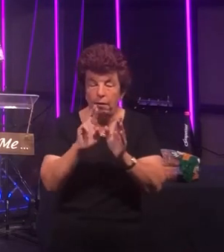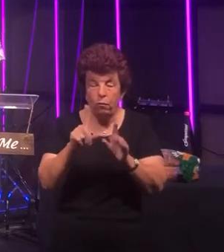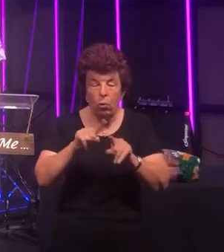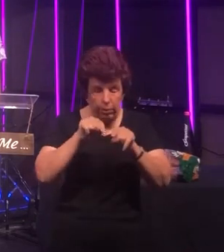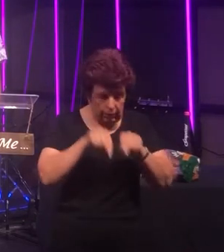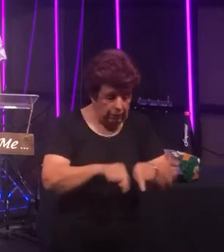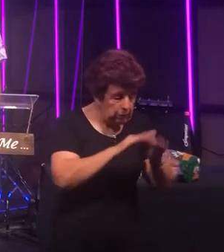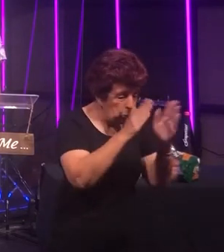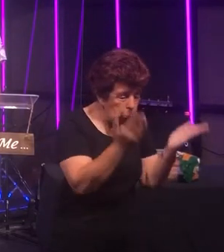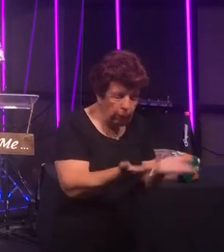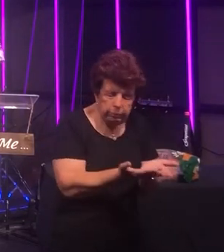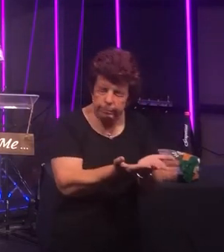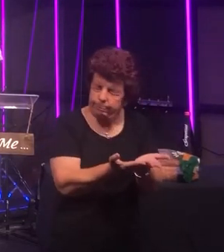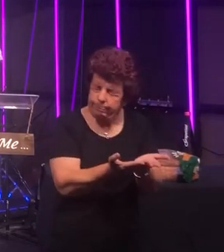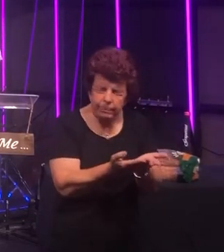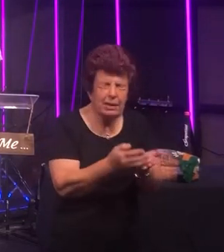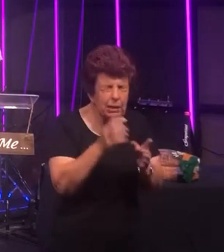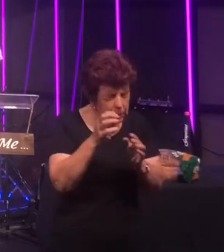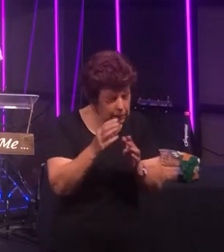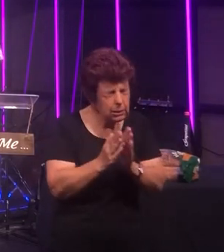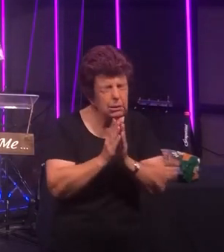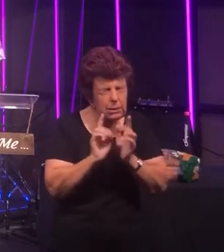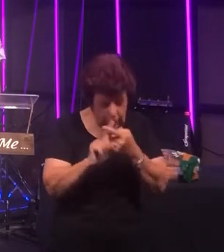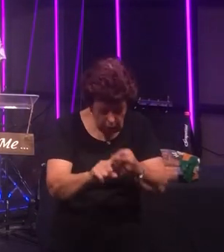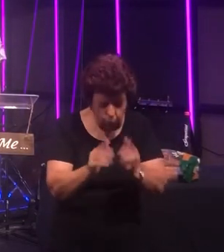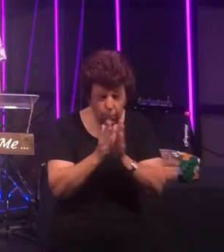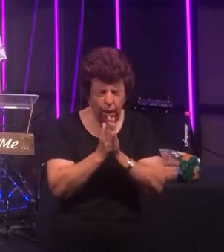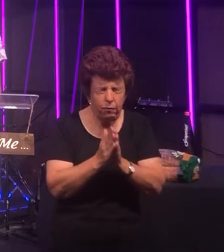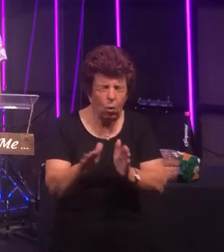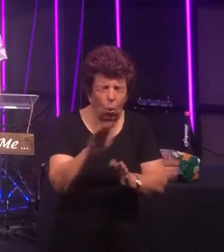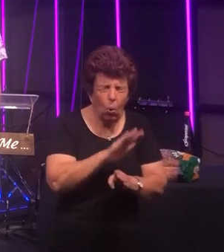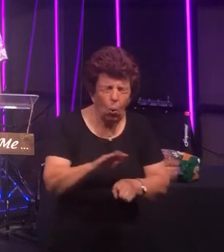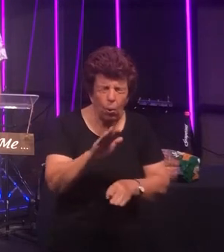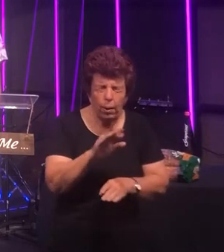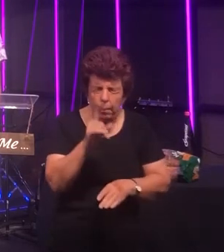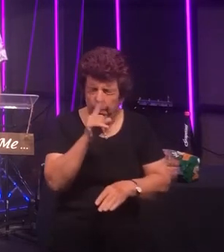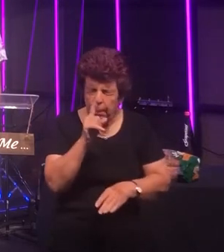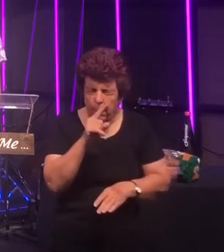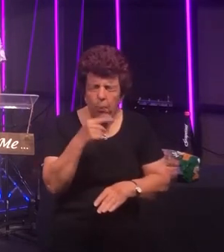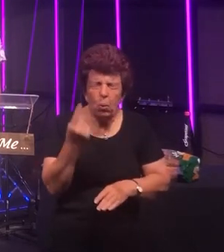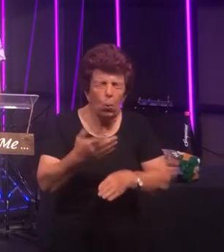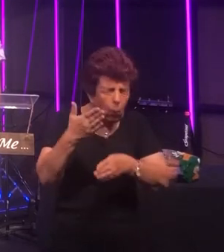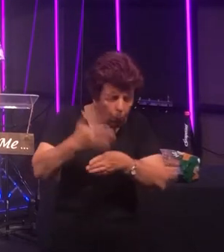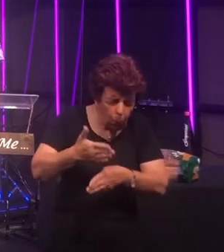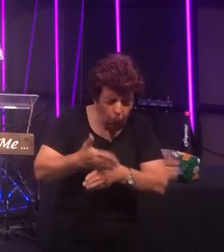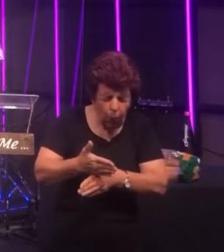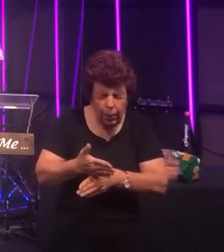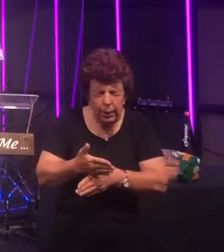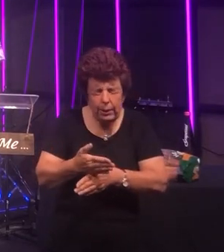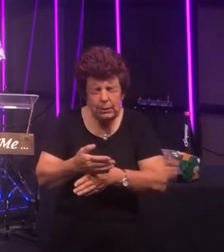Lord we continue to pray for all of those folk who are working researching